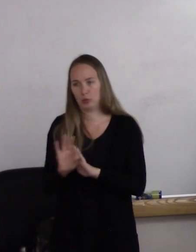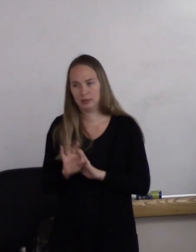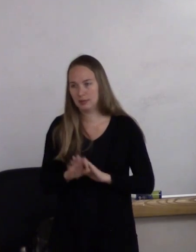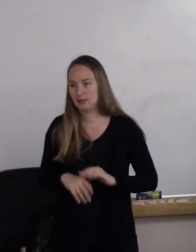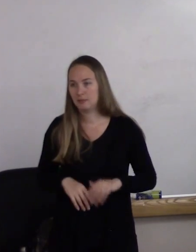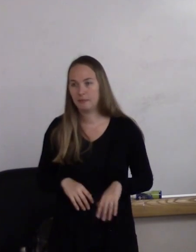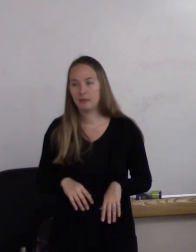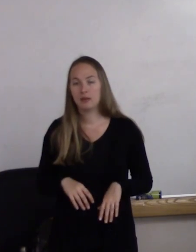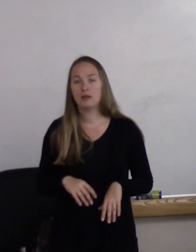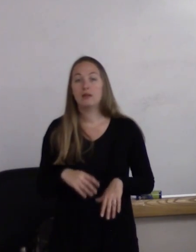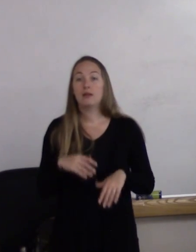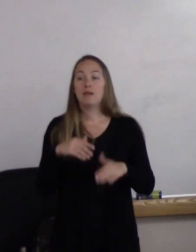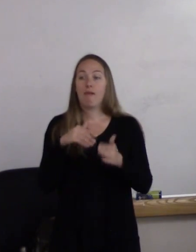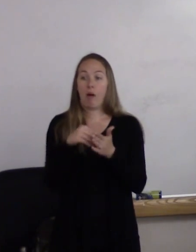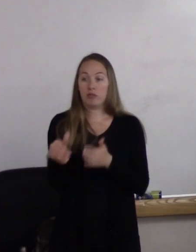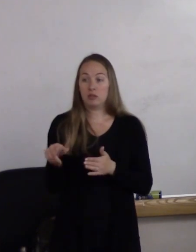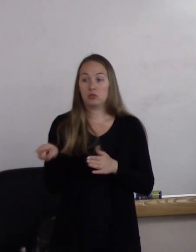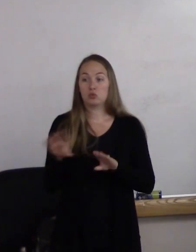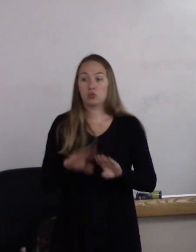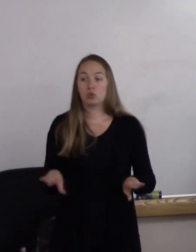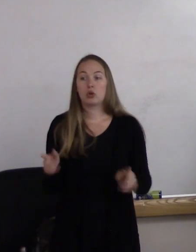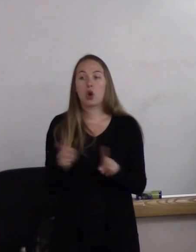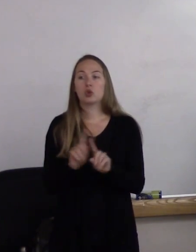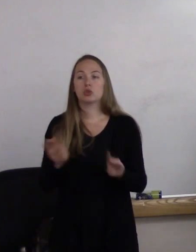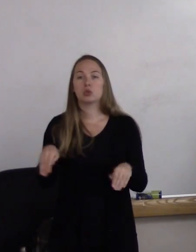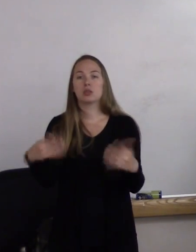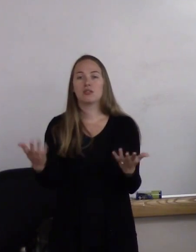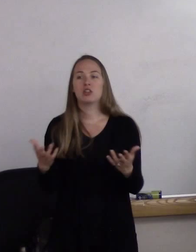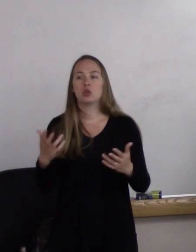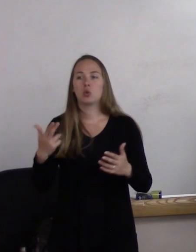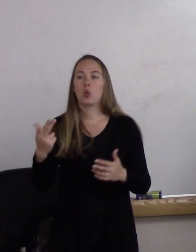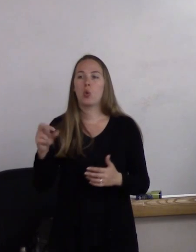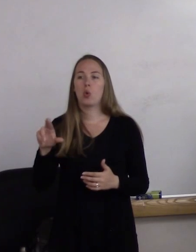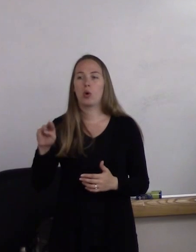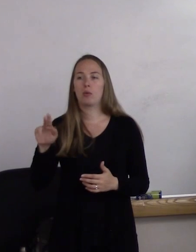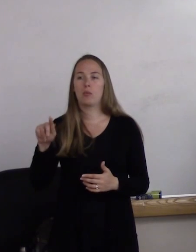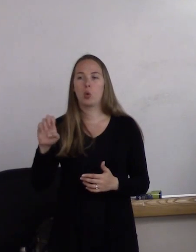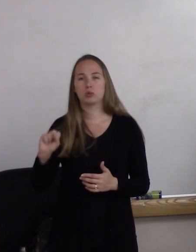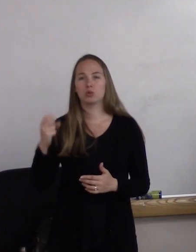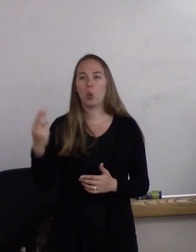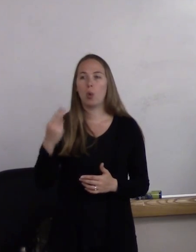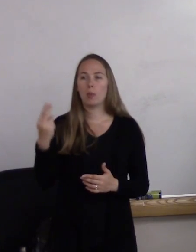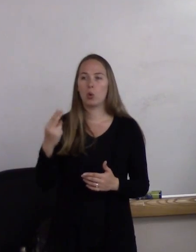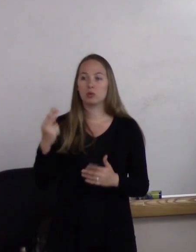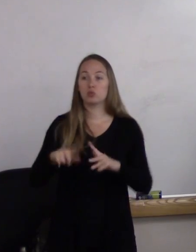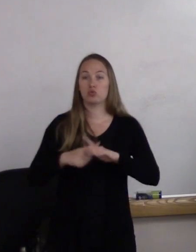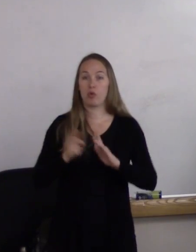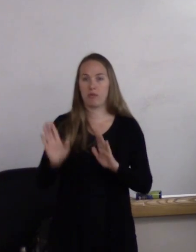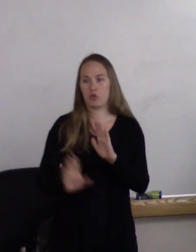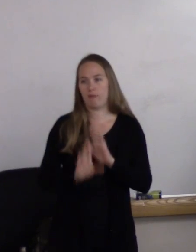And often, these children were also given hormones to jumpstart their development.